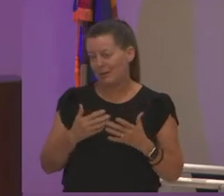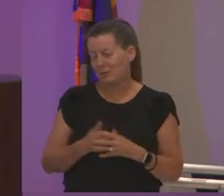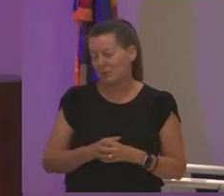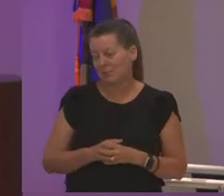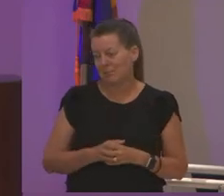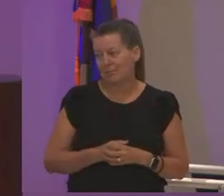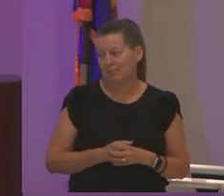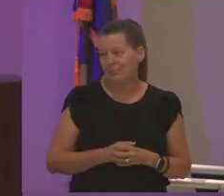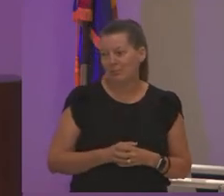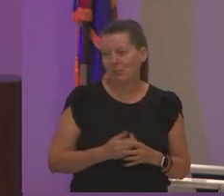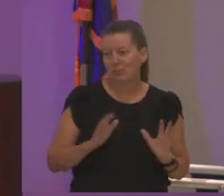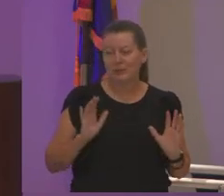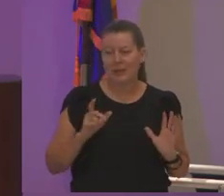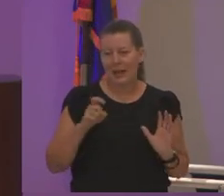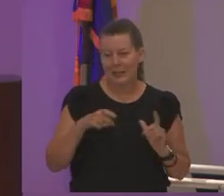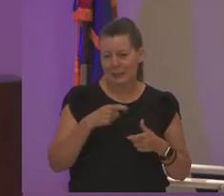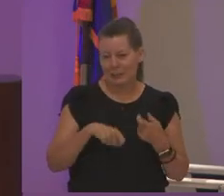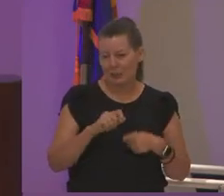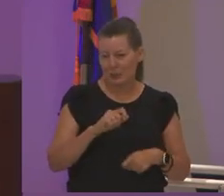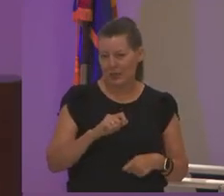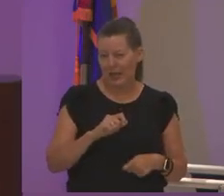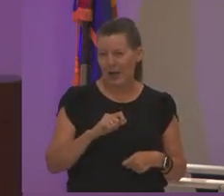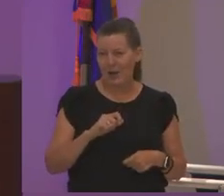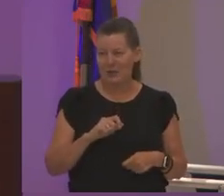i'ma need you to switch that out dr robin said i was like okay